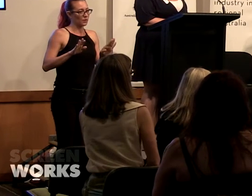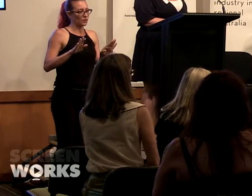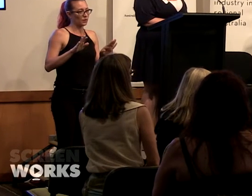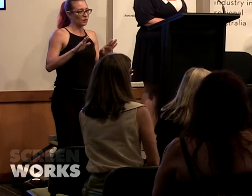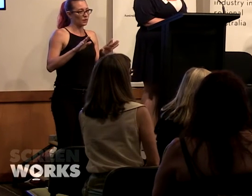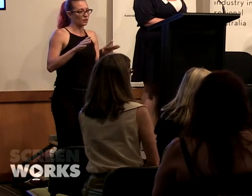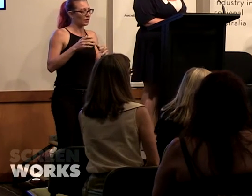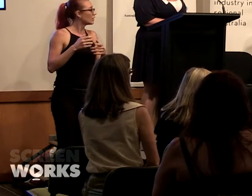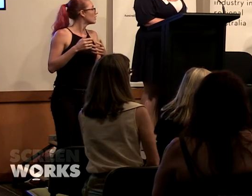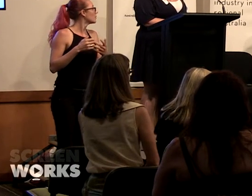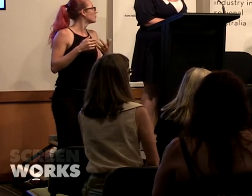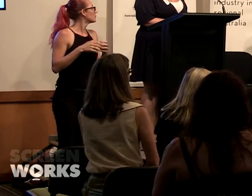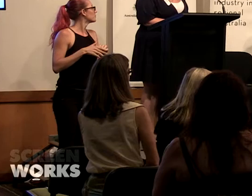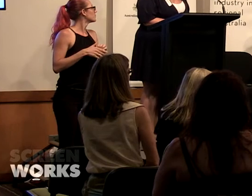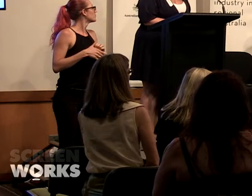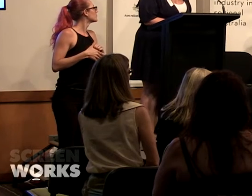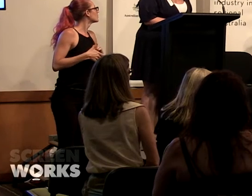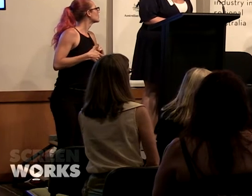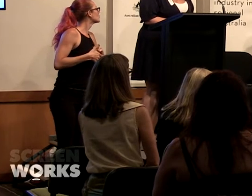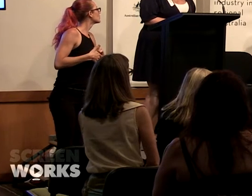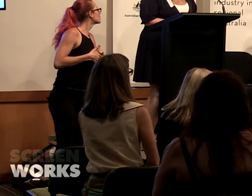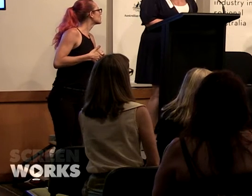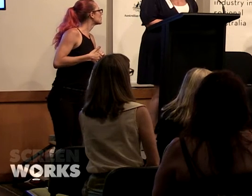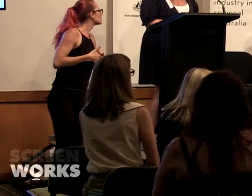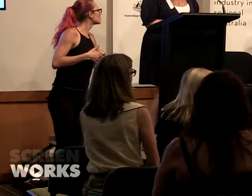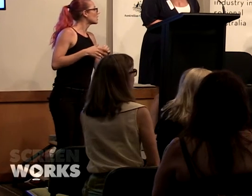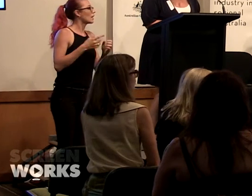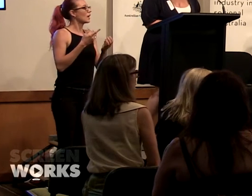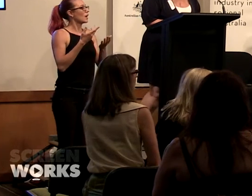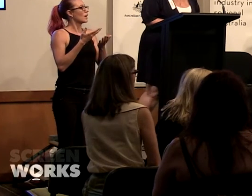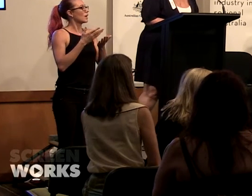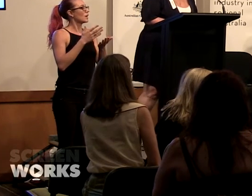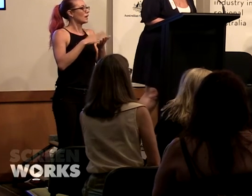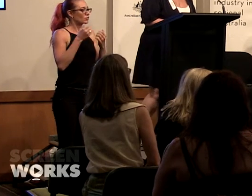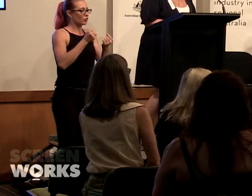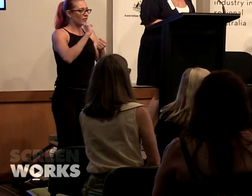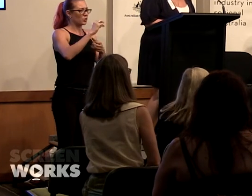people to your content. Thanks very much for that, we have another question.